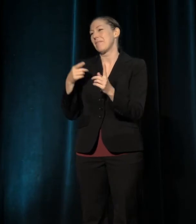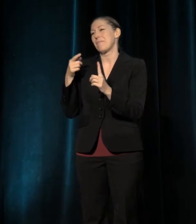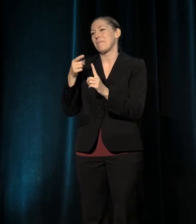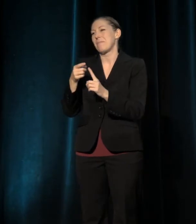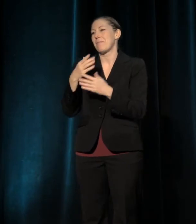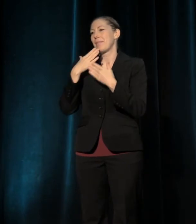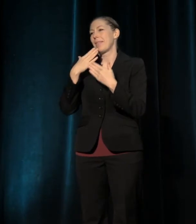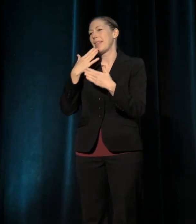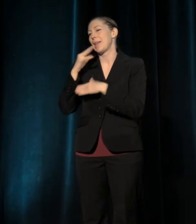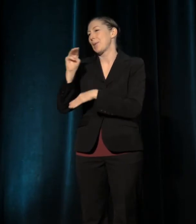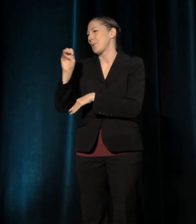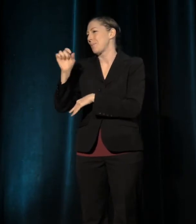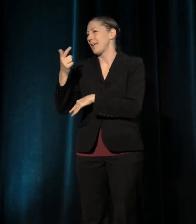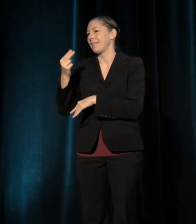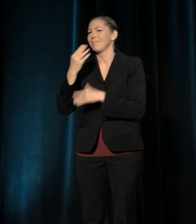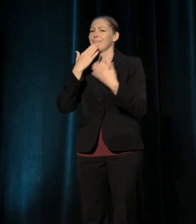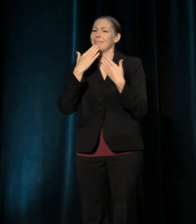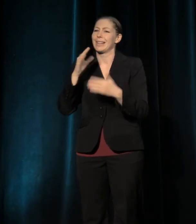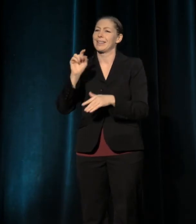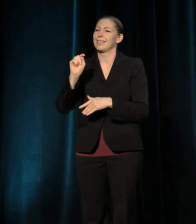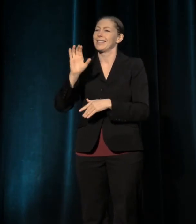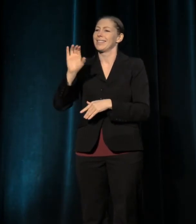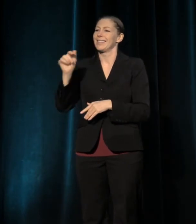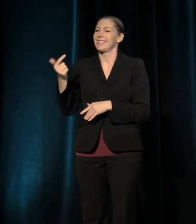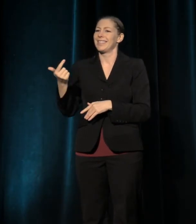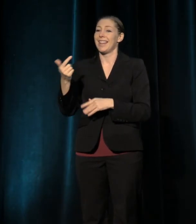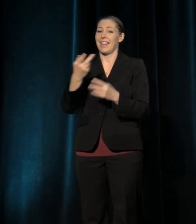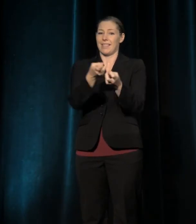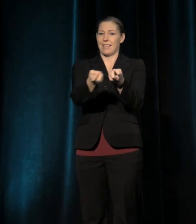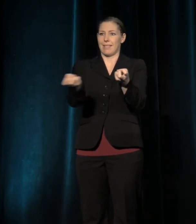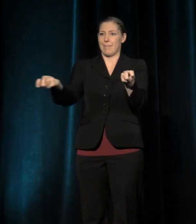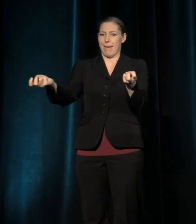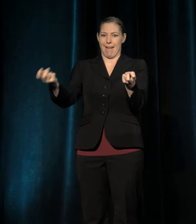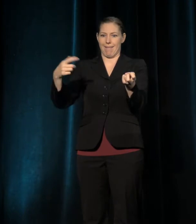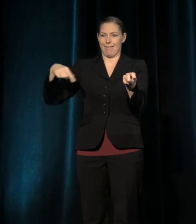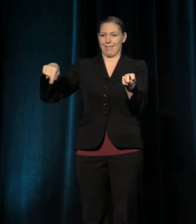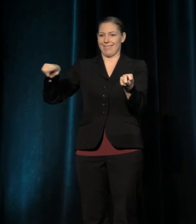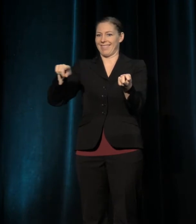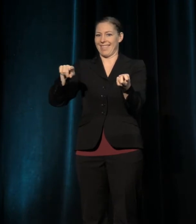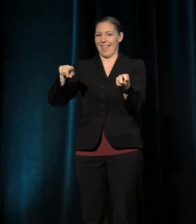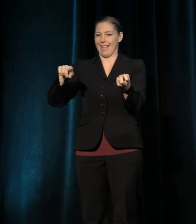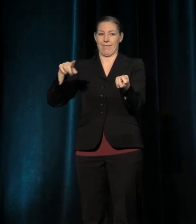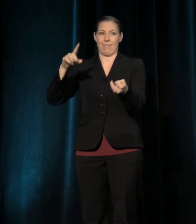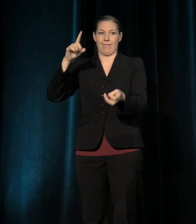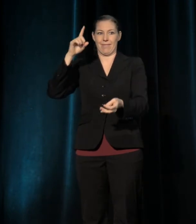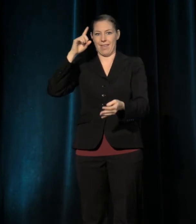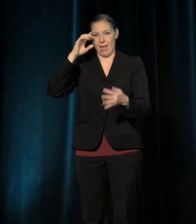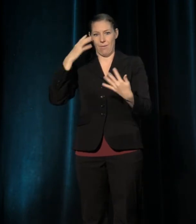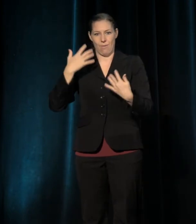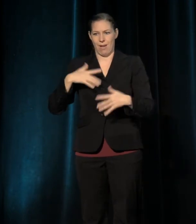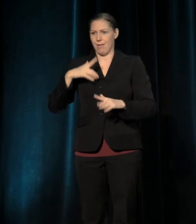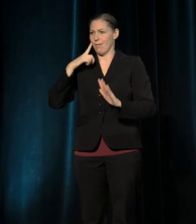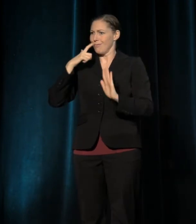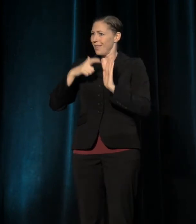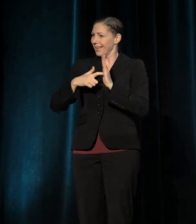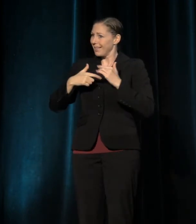I want to thank TCG. I want to thank the panel that saw it fit to recognize my contributions.